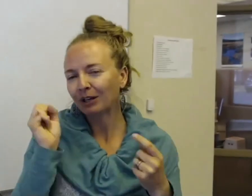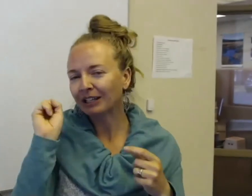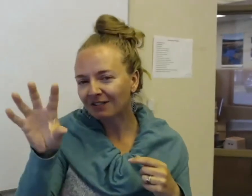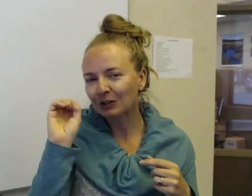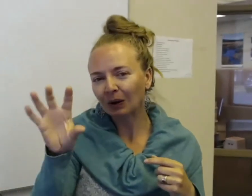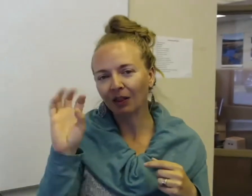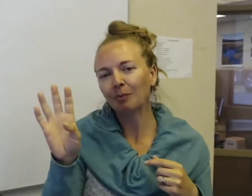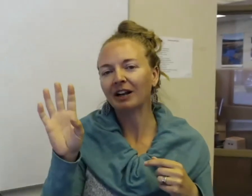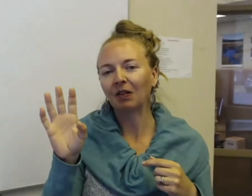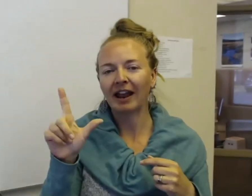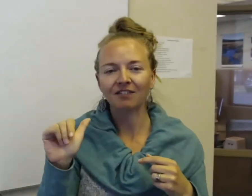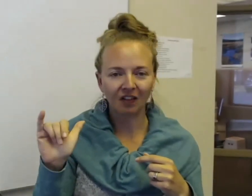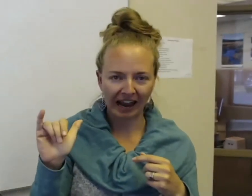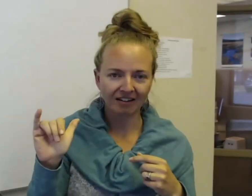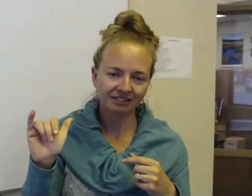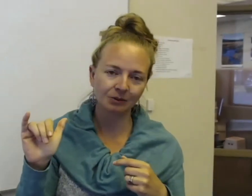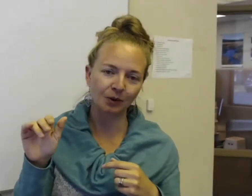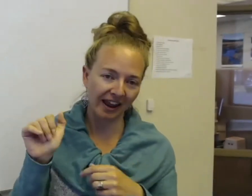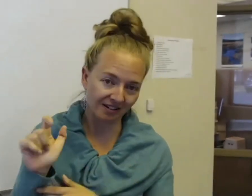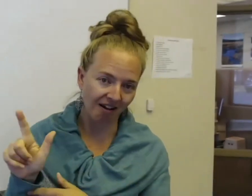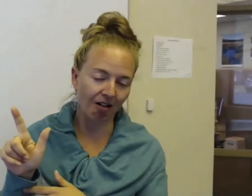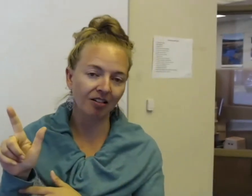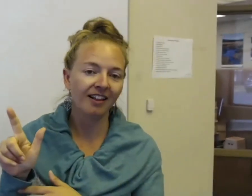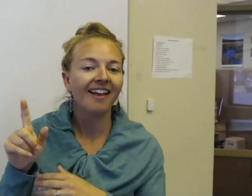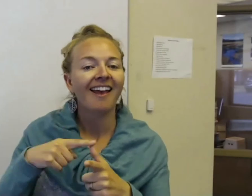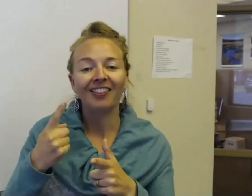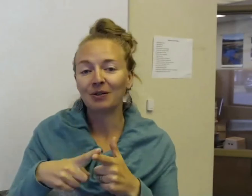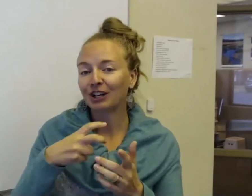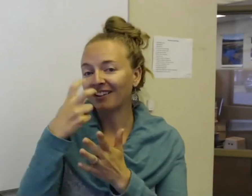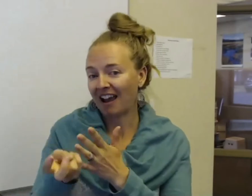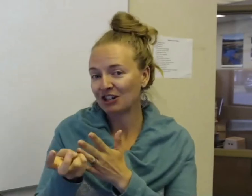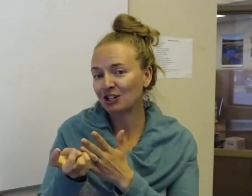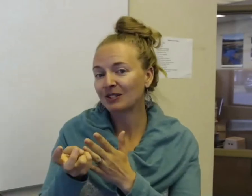to give you a little bit of the lay-of-the-land with ASL, and then we're going to dive into